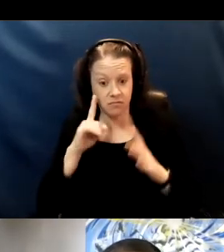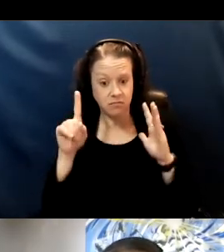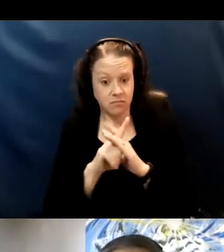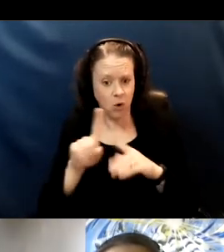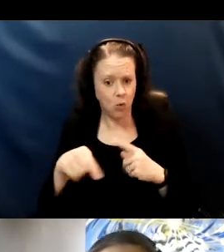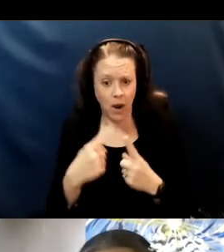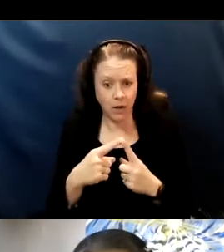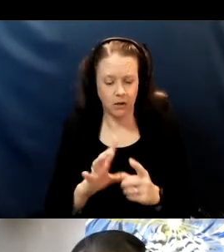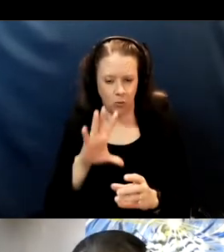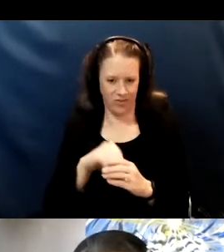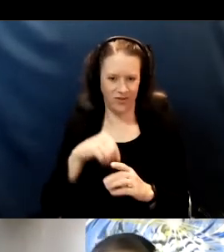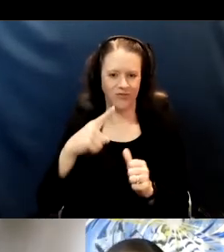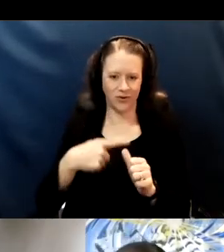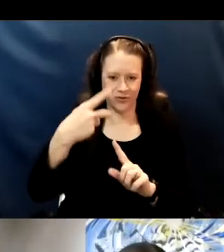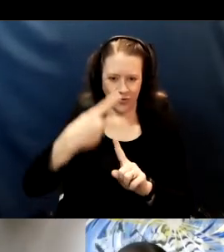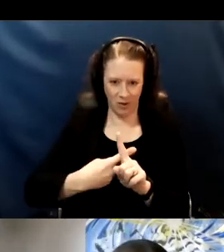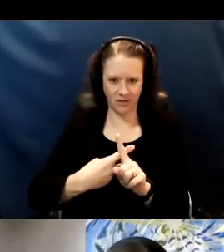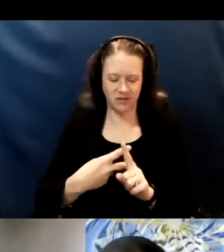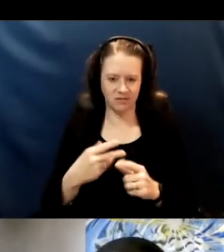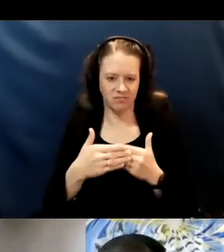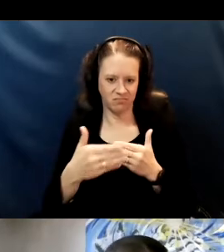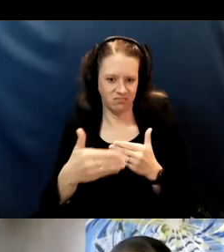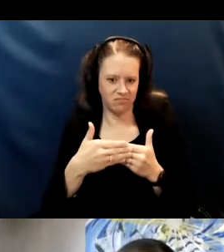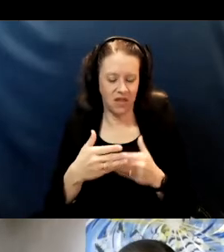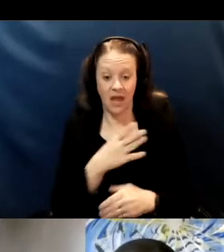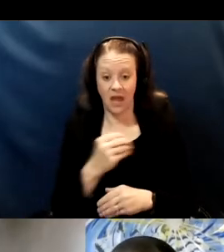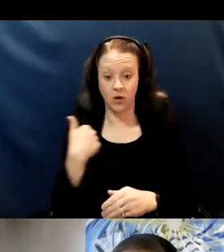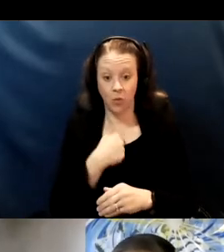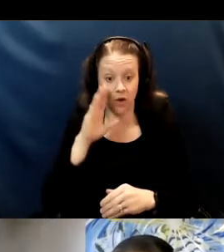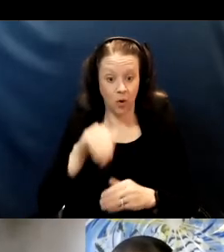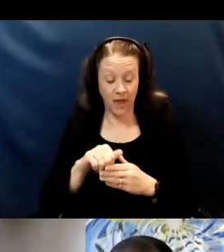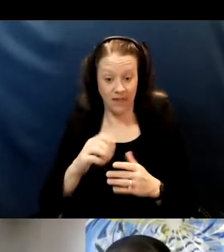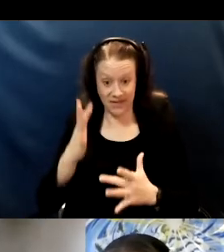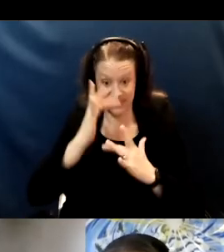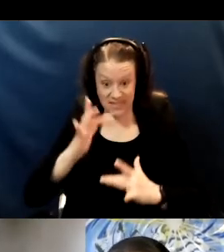And that what we do know is that the disease itself COVID-19 itself